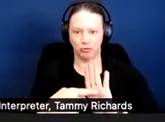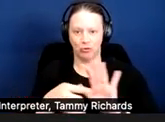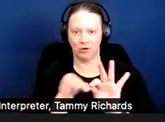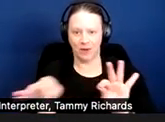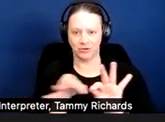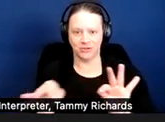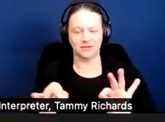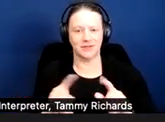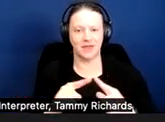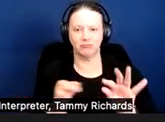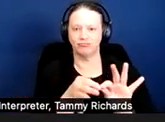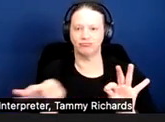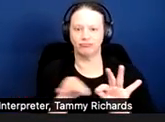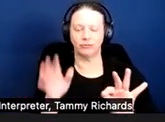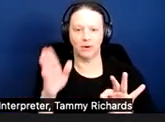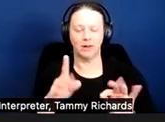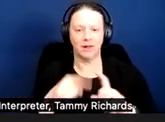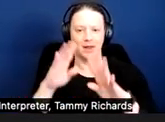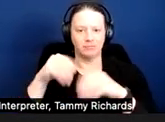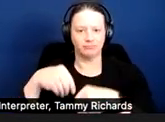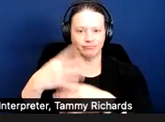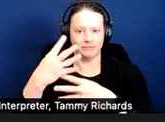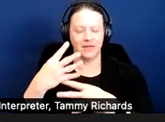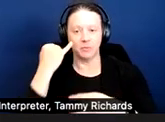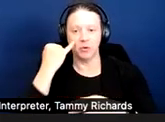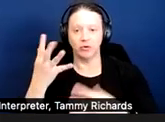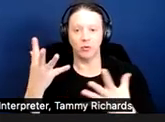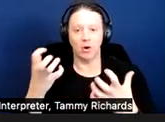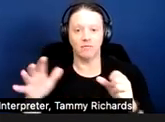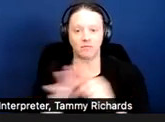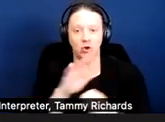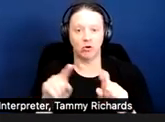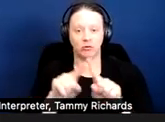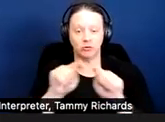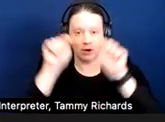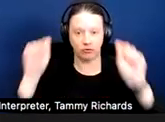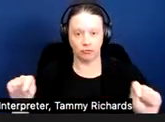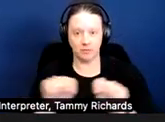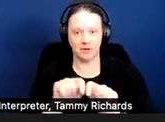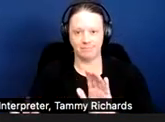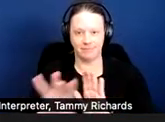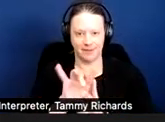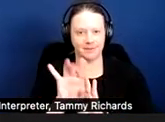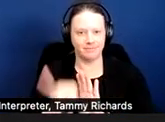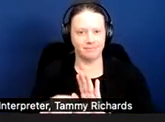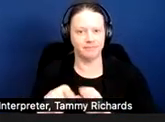And select the "show caption" menu for the full transcript. I am tech support and I'm here for you.